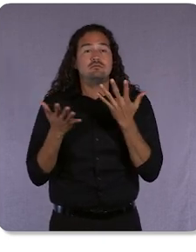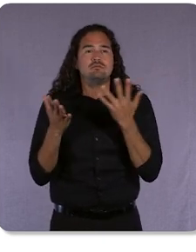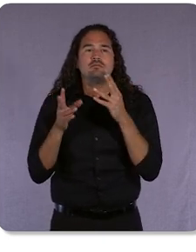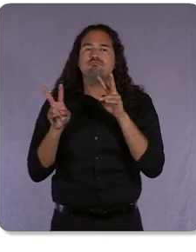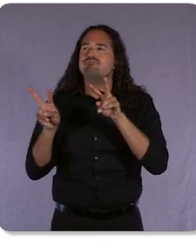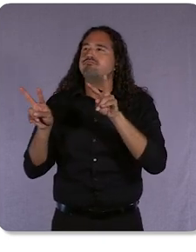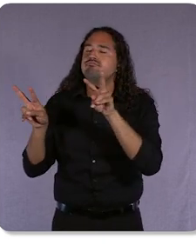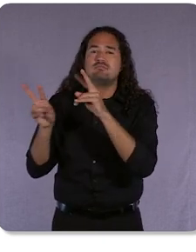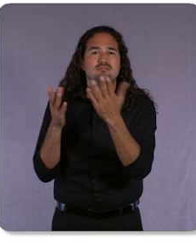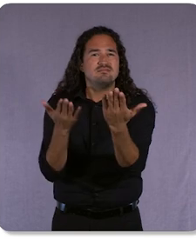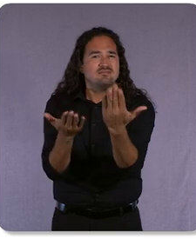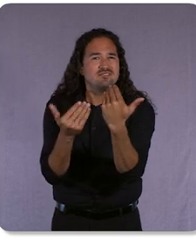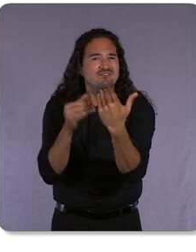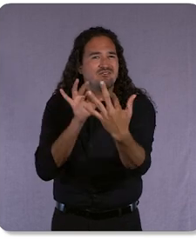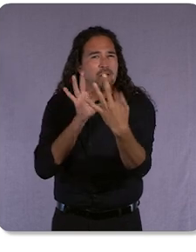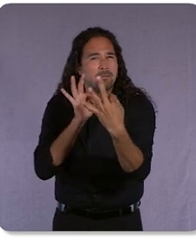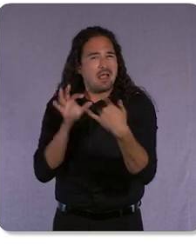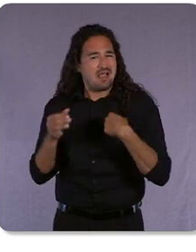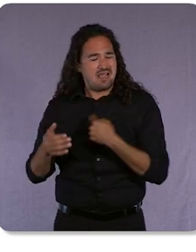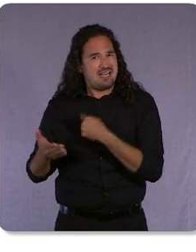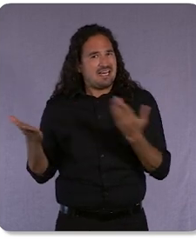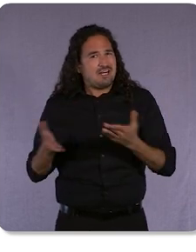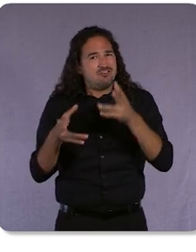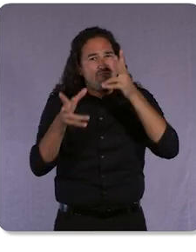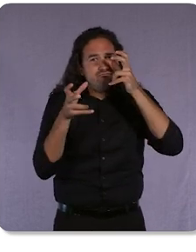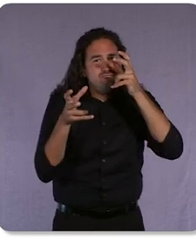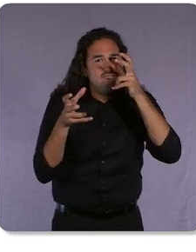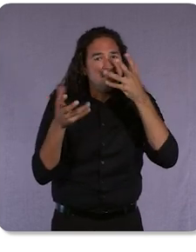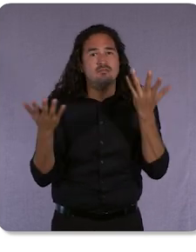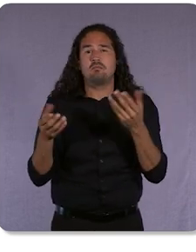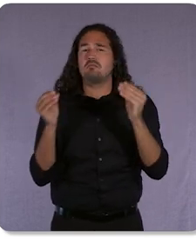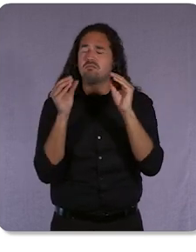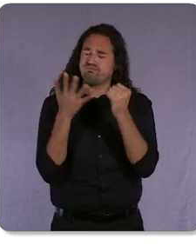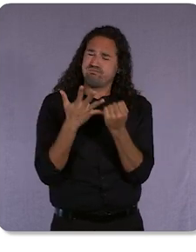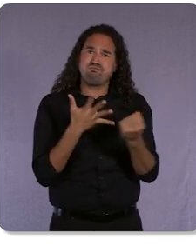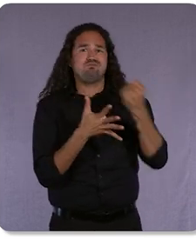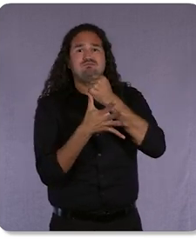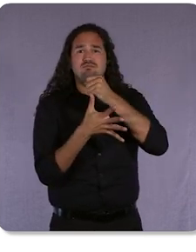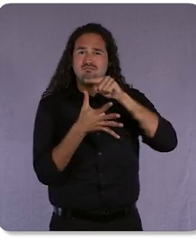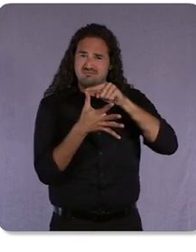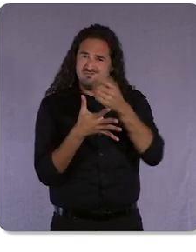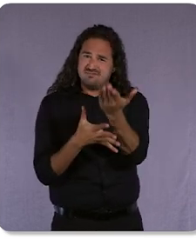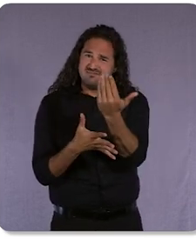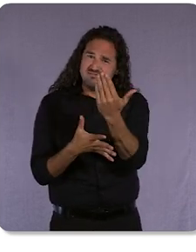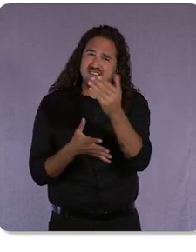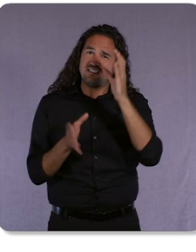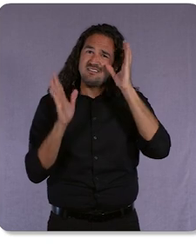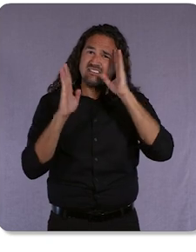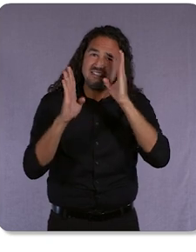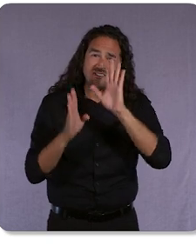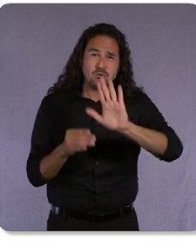nothing, iis more important for us than deeply listening to you. It’s amazing how many of the